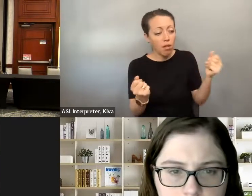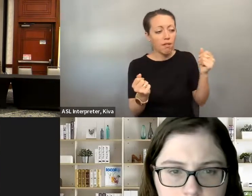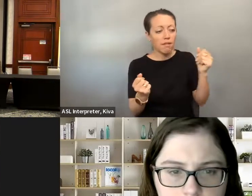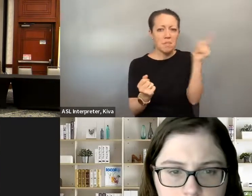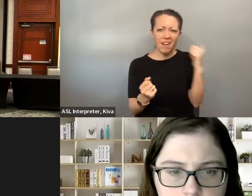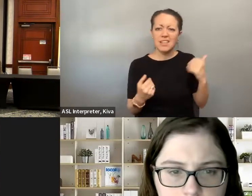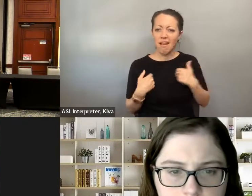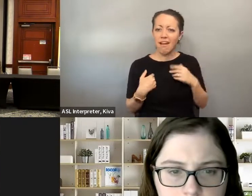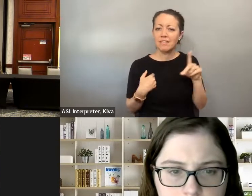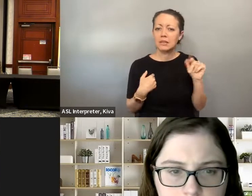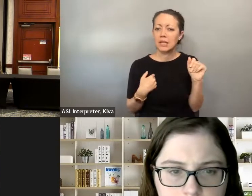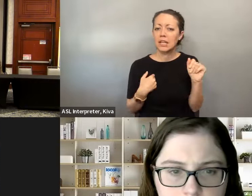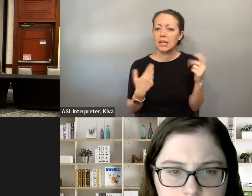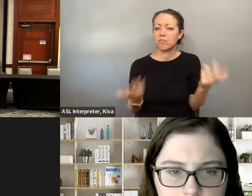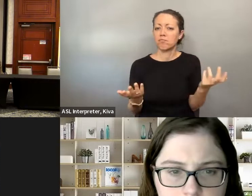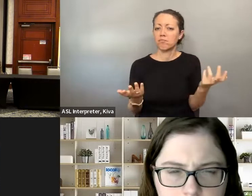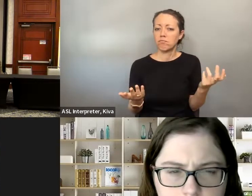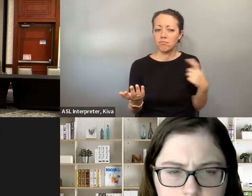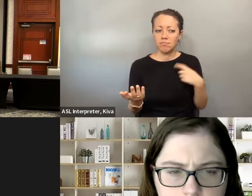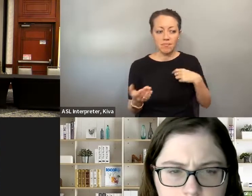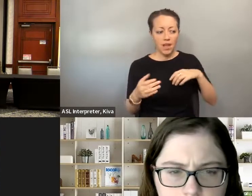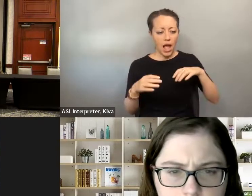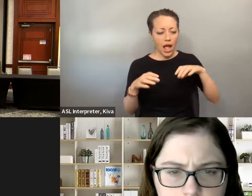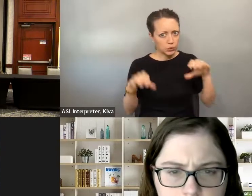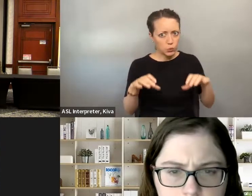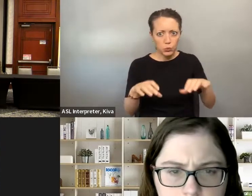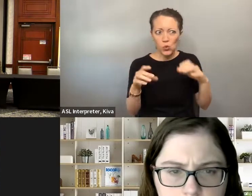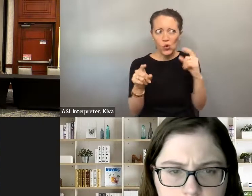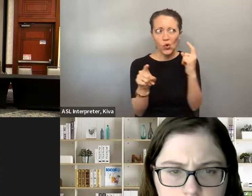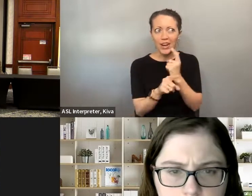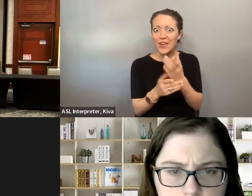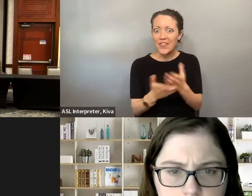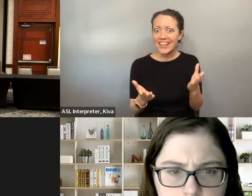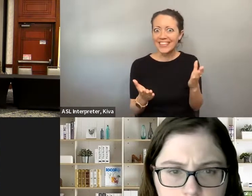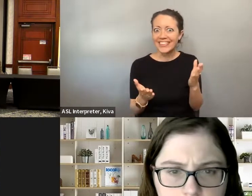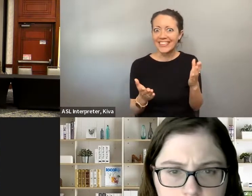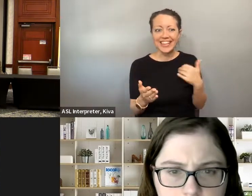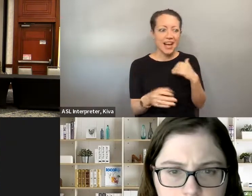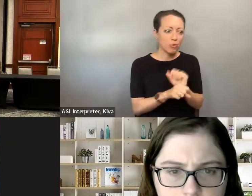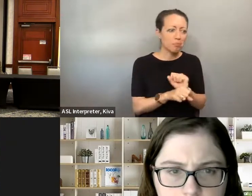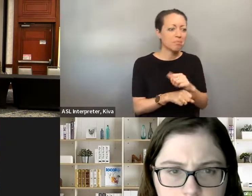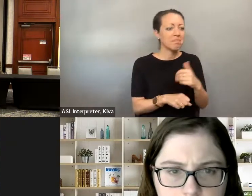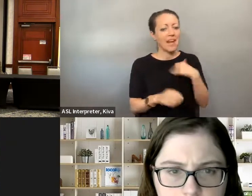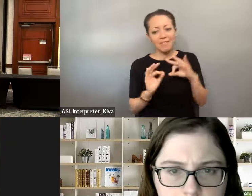is, we're usually able to navigate the world in spite of that, also doing our everyday stuff whether you're a parent, whether you're a sister, brother, wife, whatever the